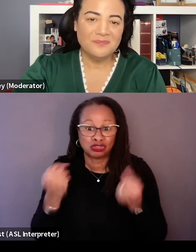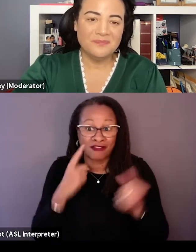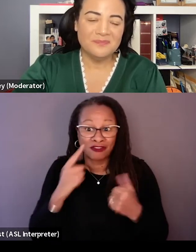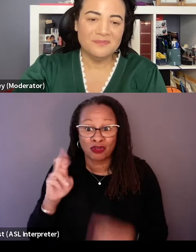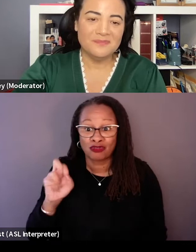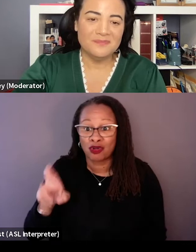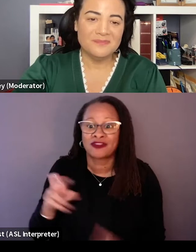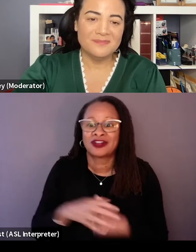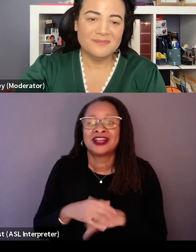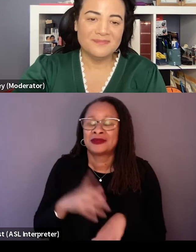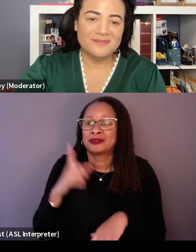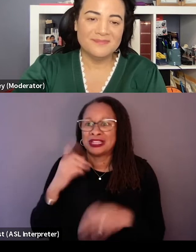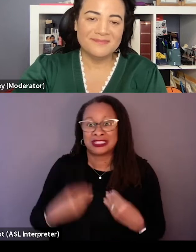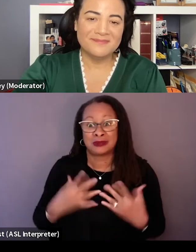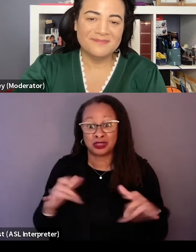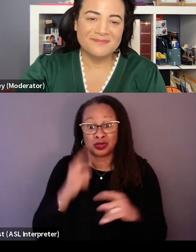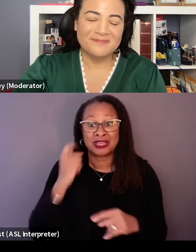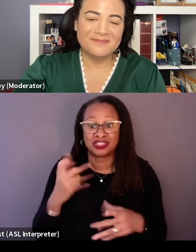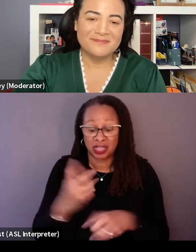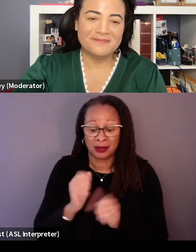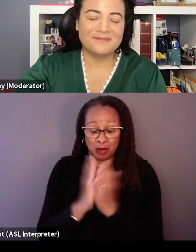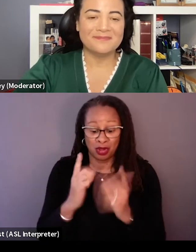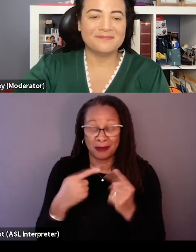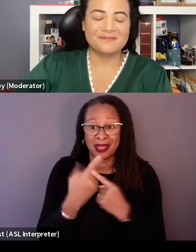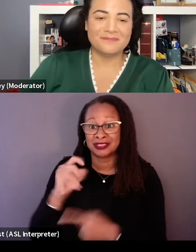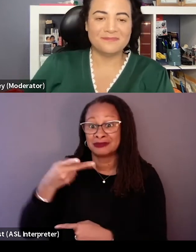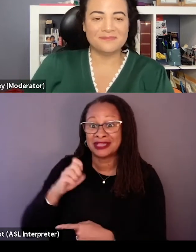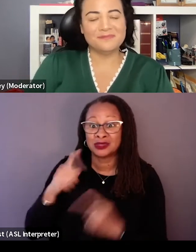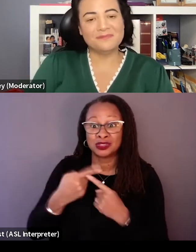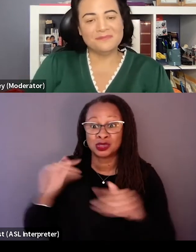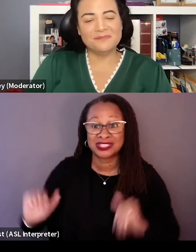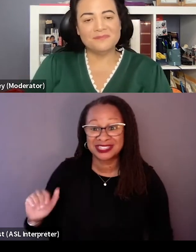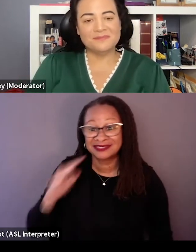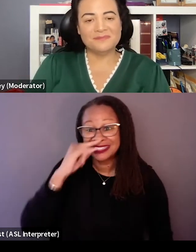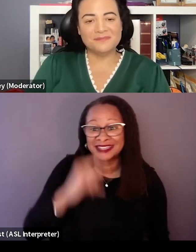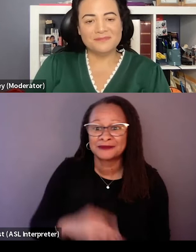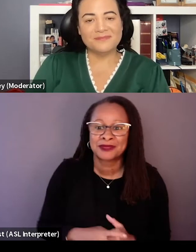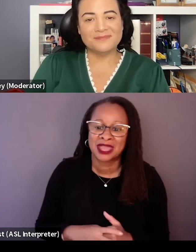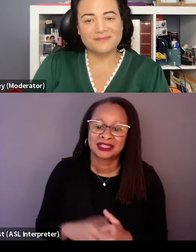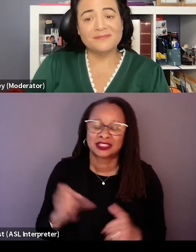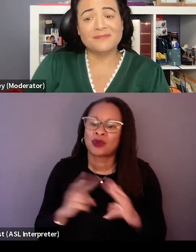about space when she was little. So we were probably more so than any of the films that we've made very conscious of the audience